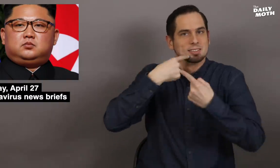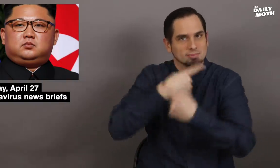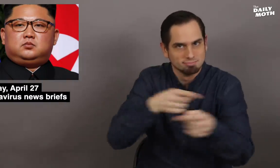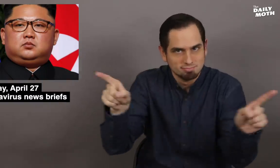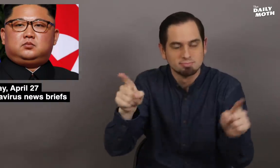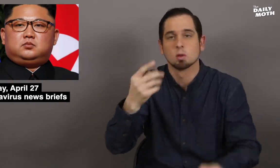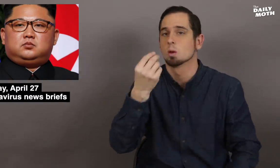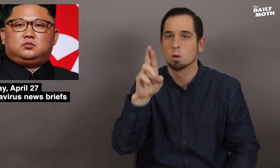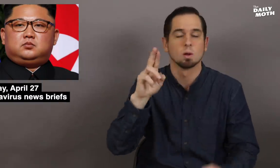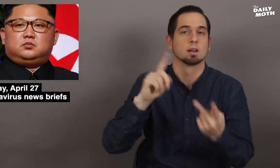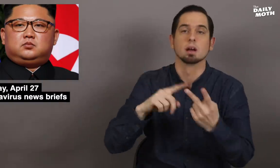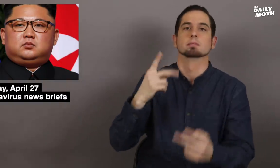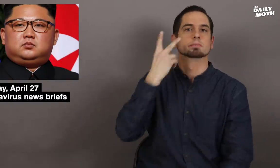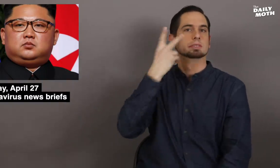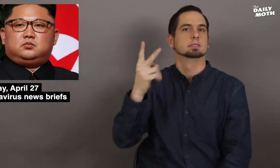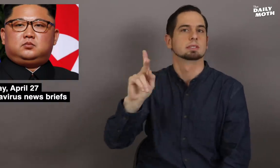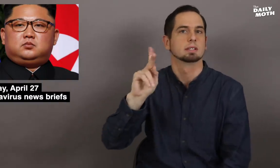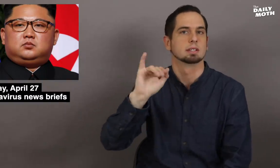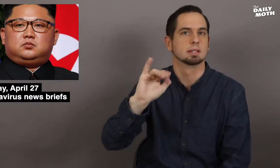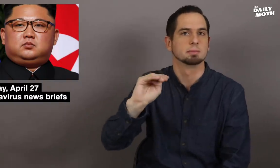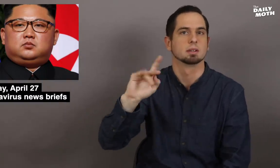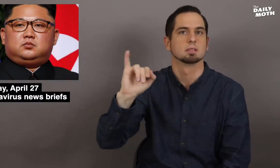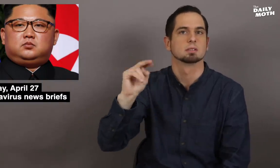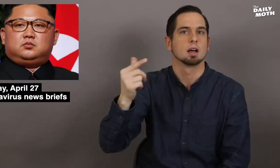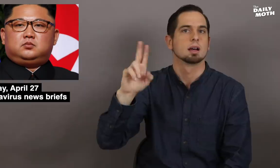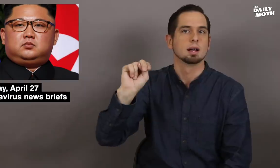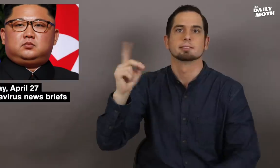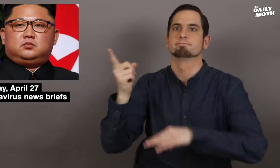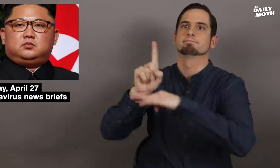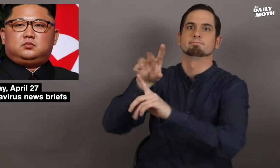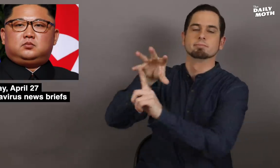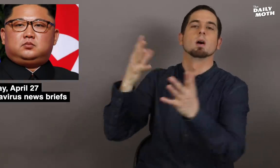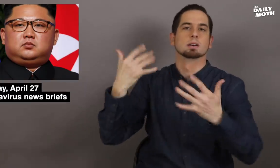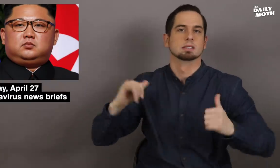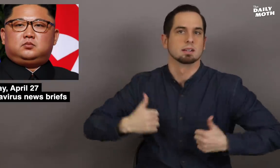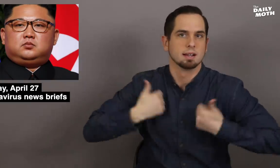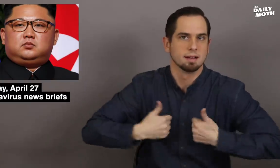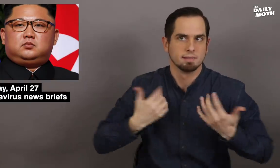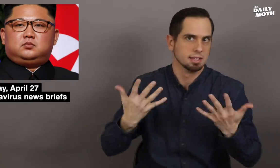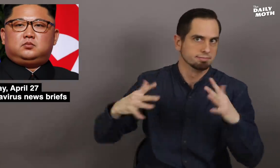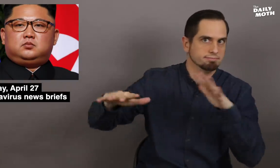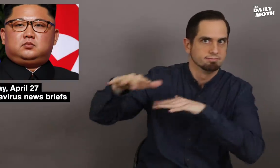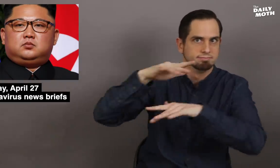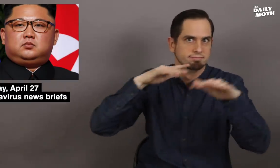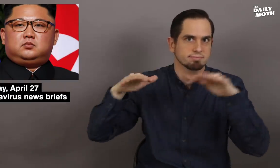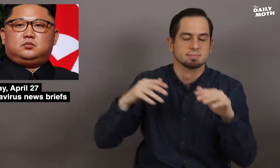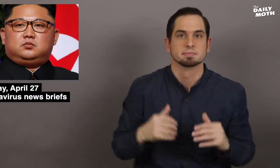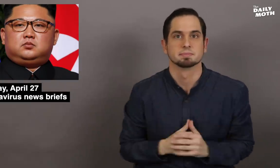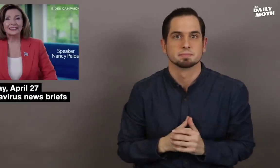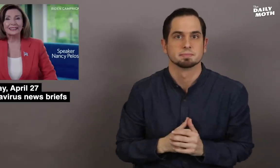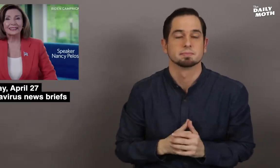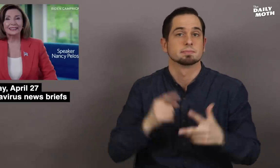an announcement or if Kim Jong Un makes an appearance.